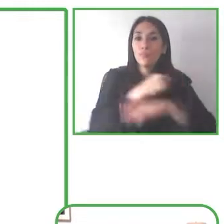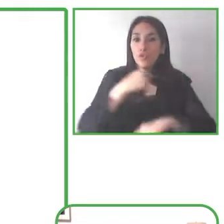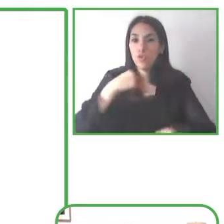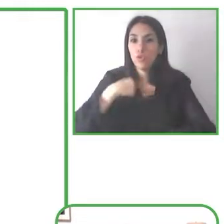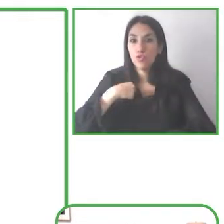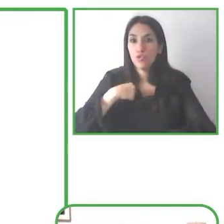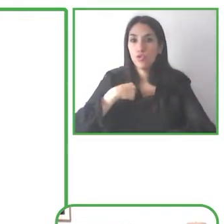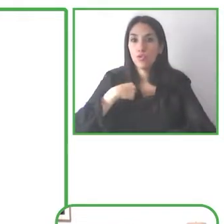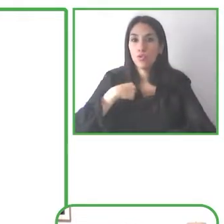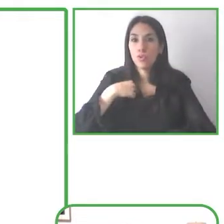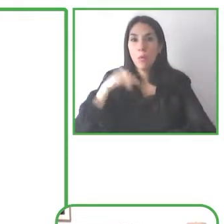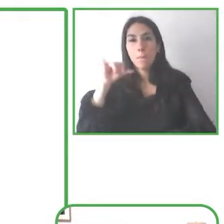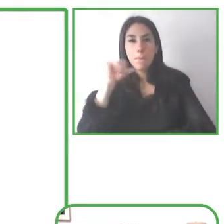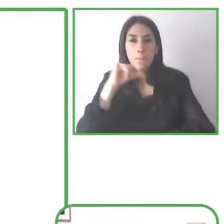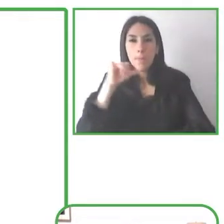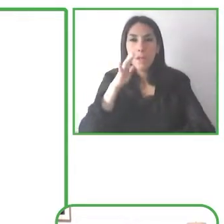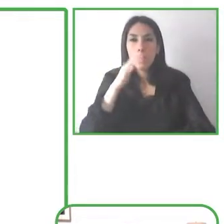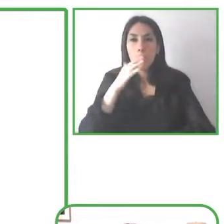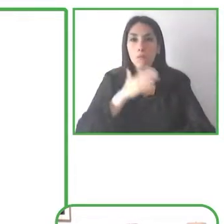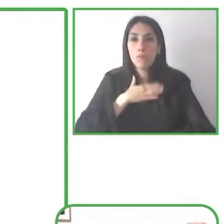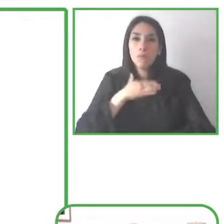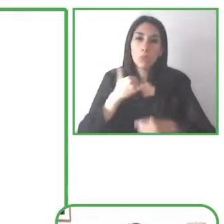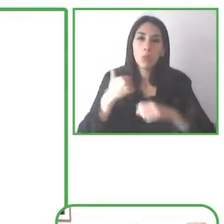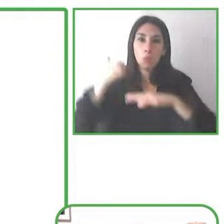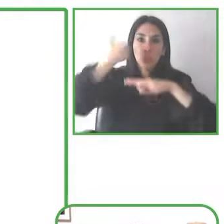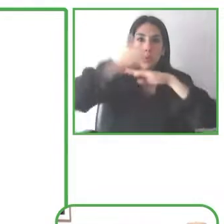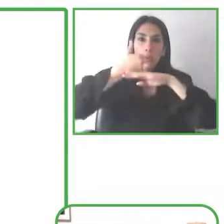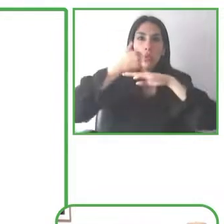was much more deeply rooted in those specific products so